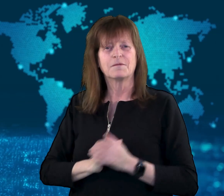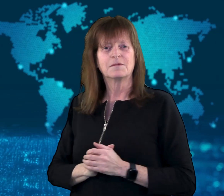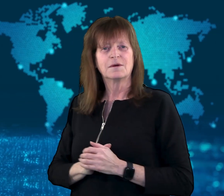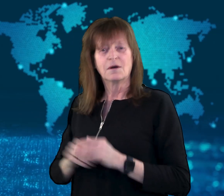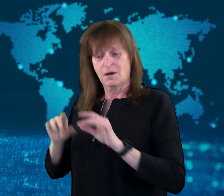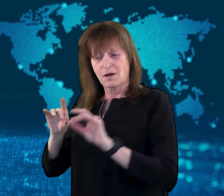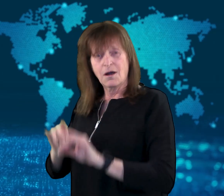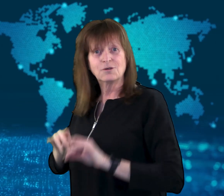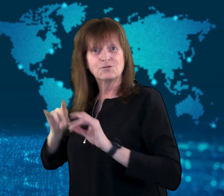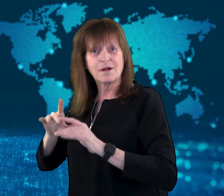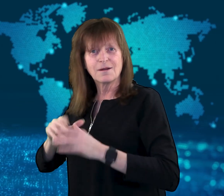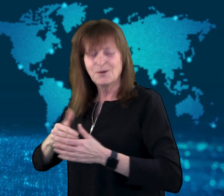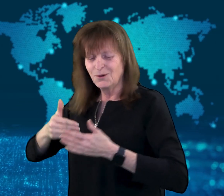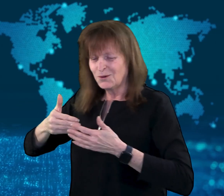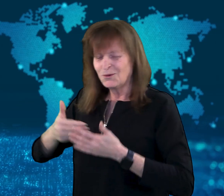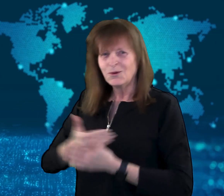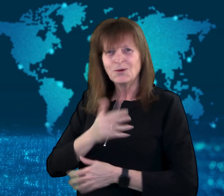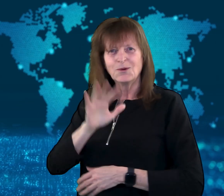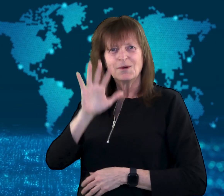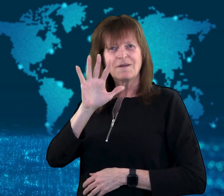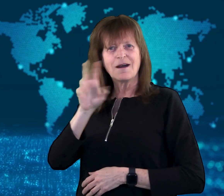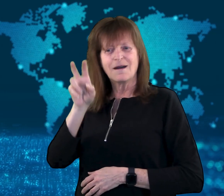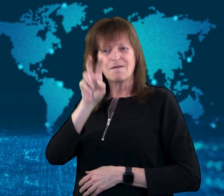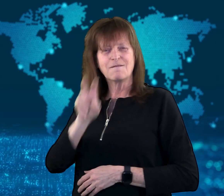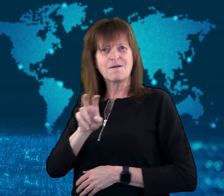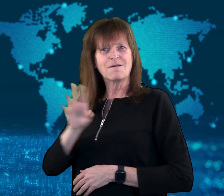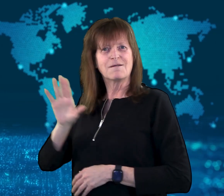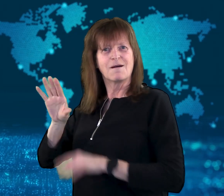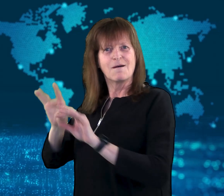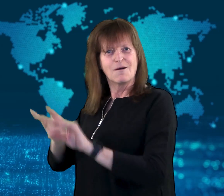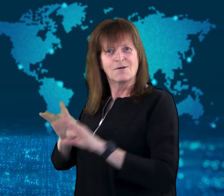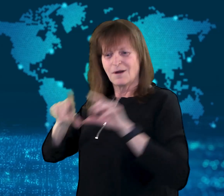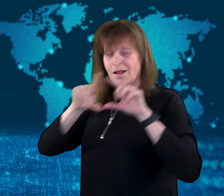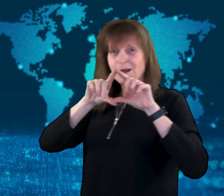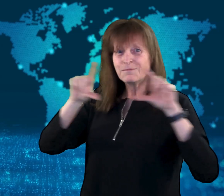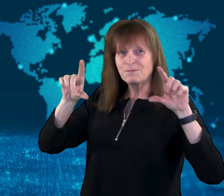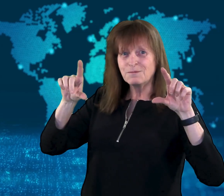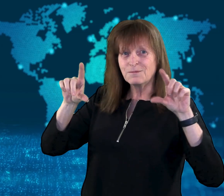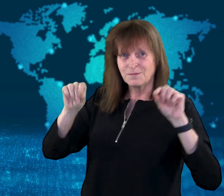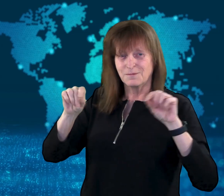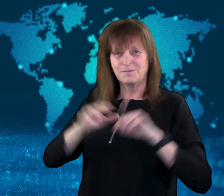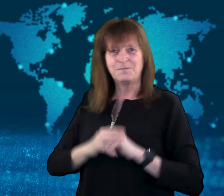New $5 AUD bill